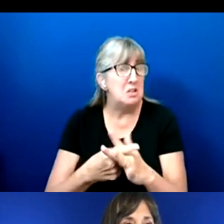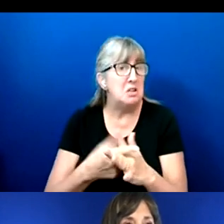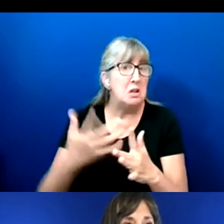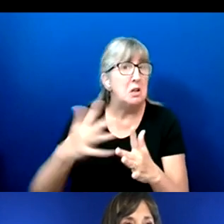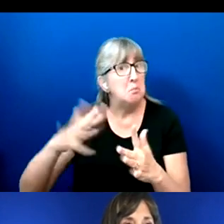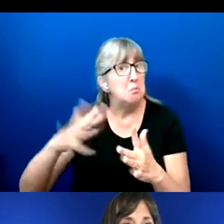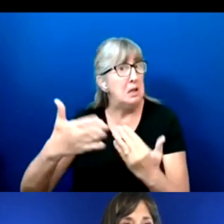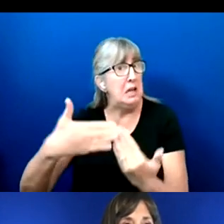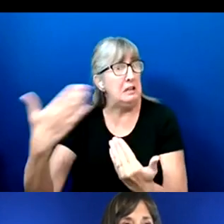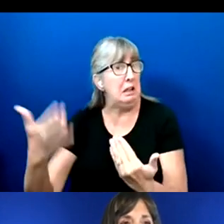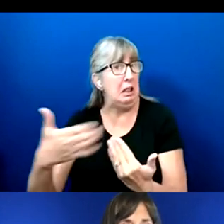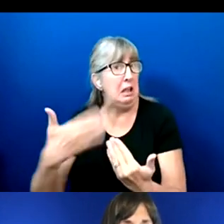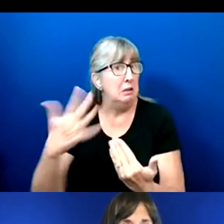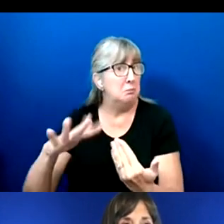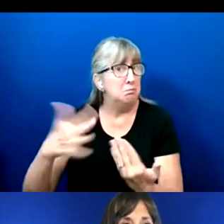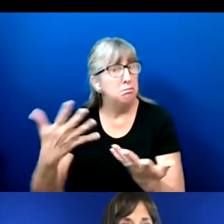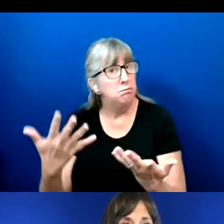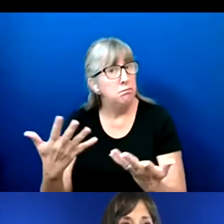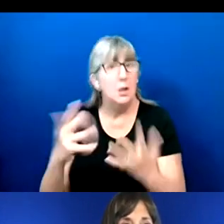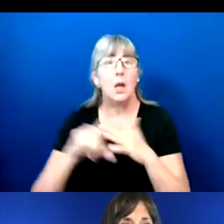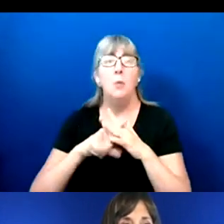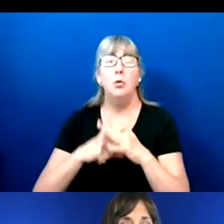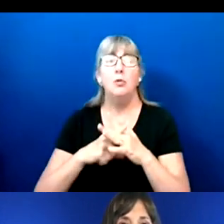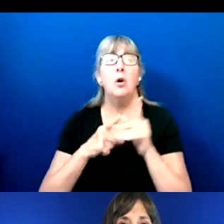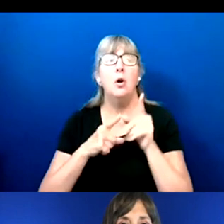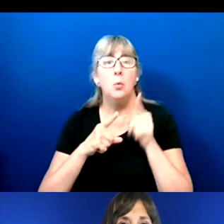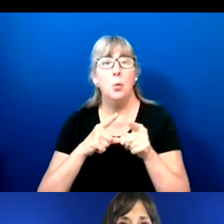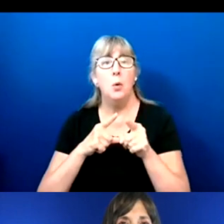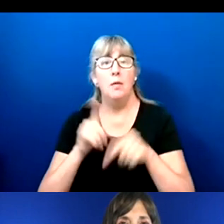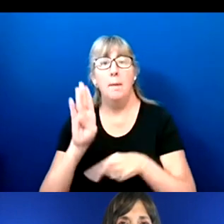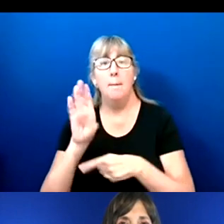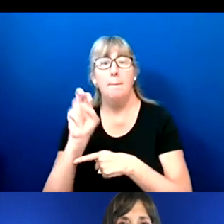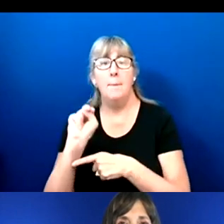And we'll start with Ben on that.